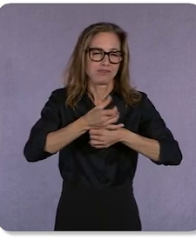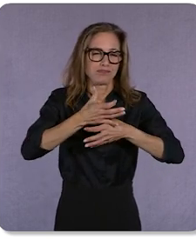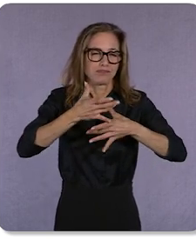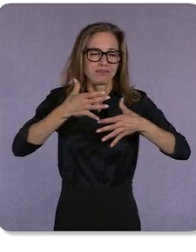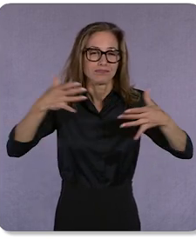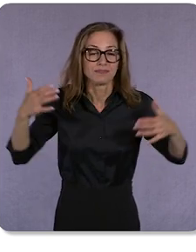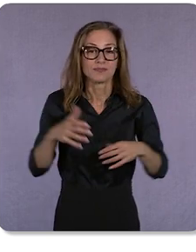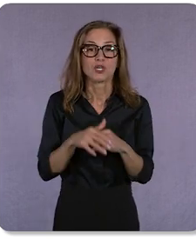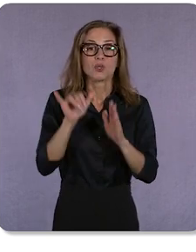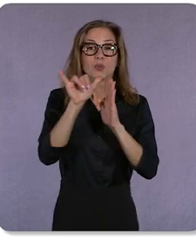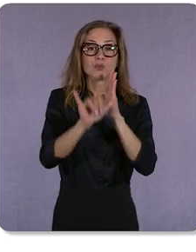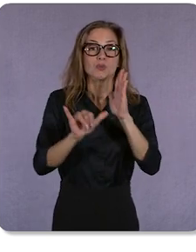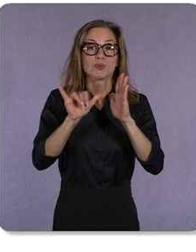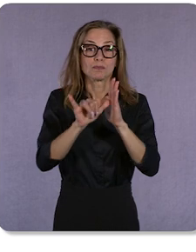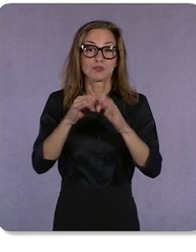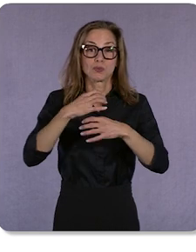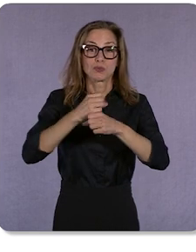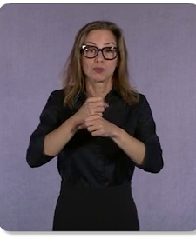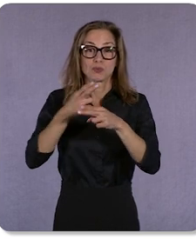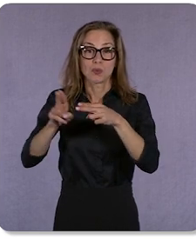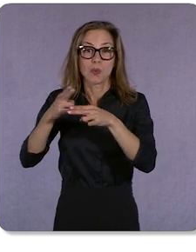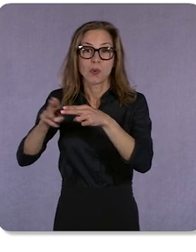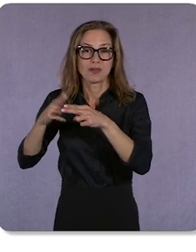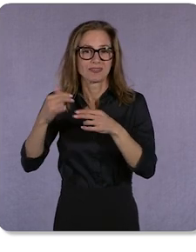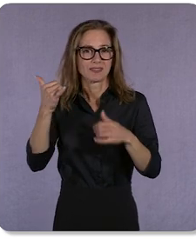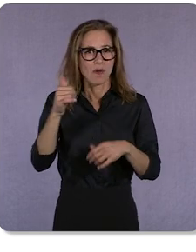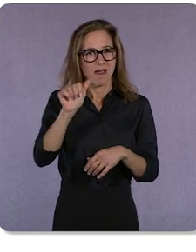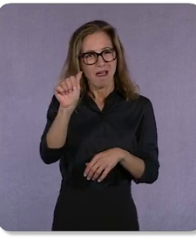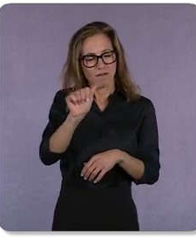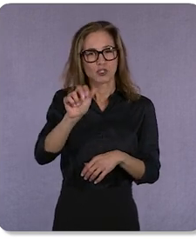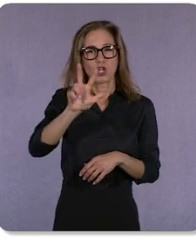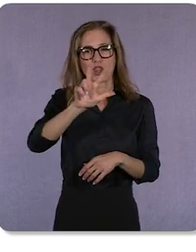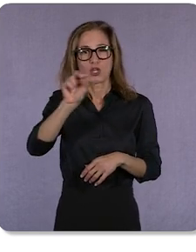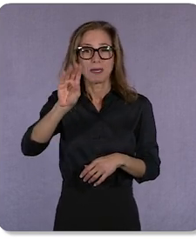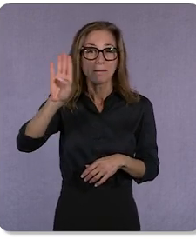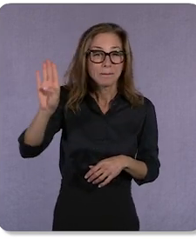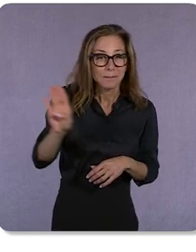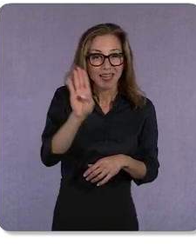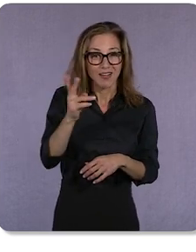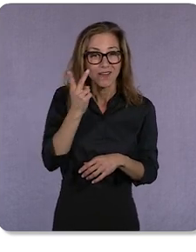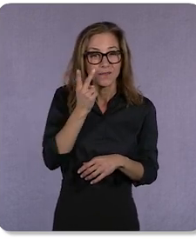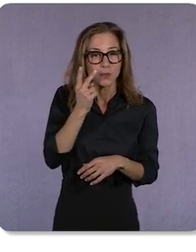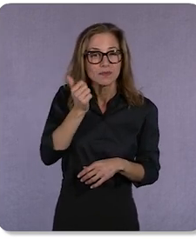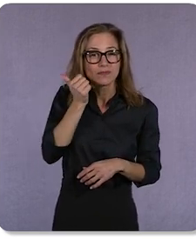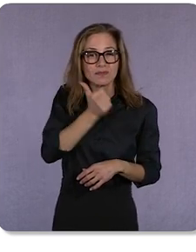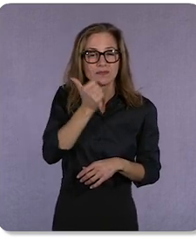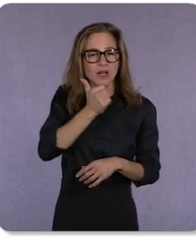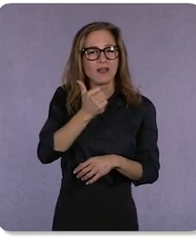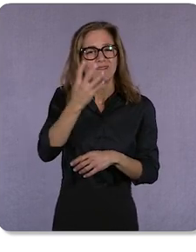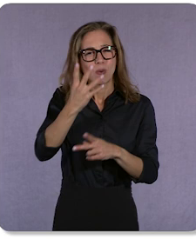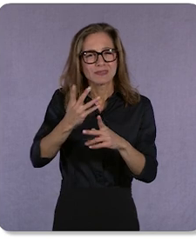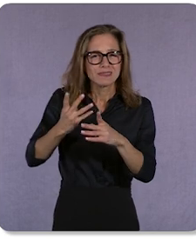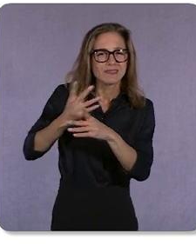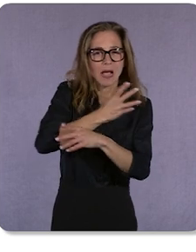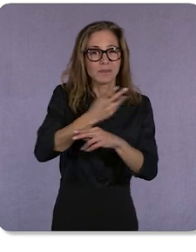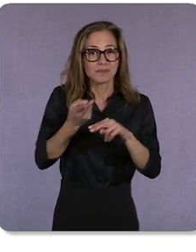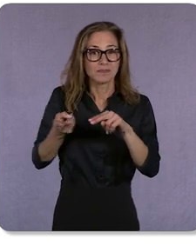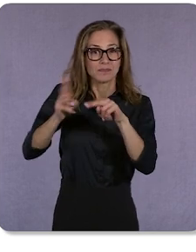YouTube Shorts is averaging over 30 billion daily views... up 4X from just a year ago.